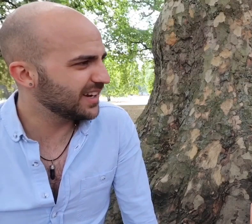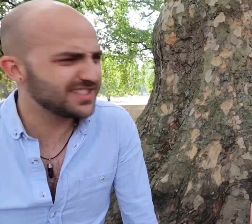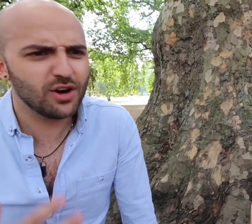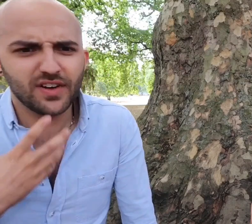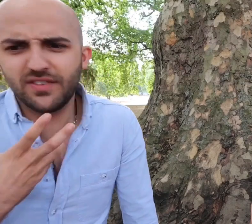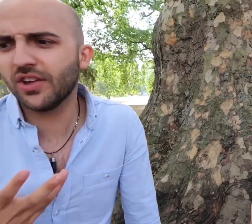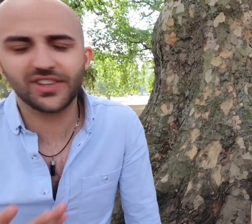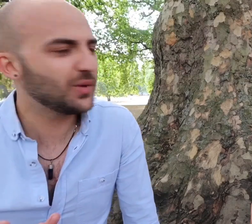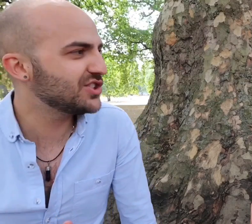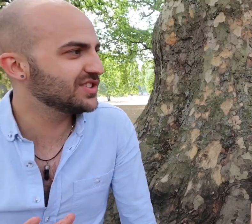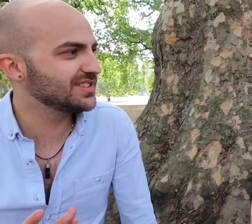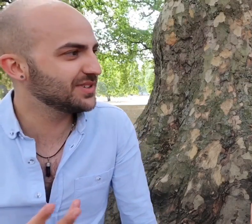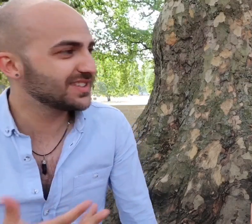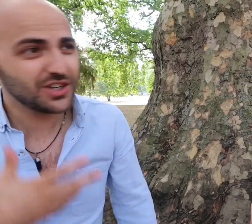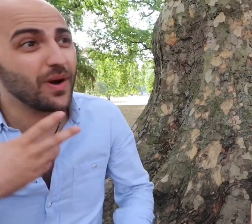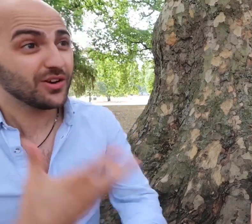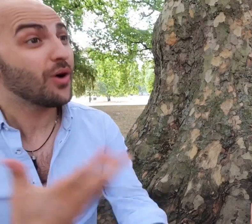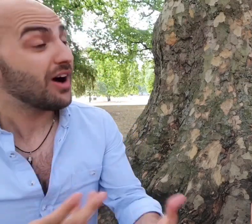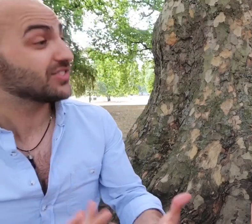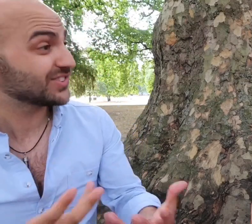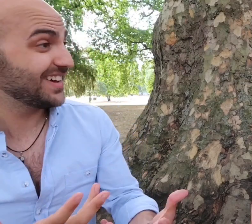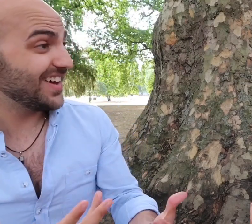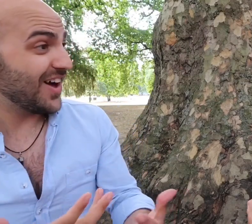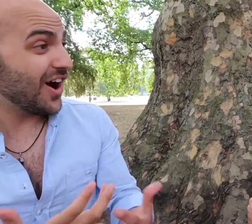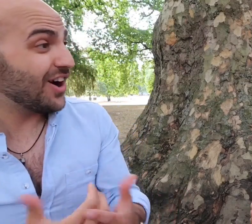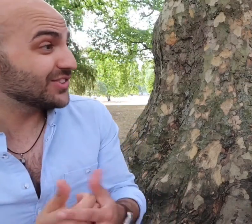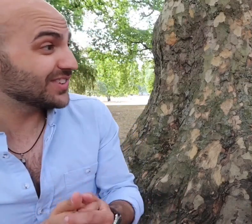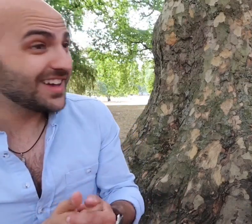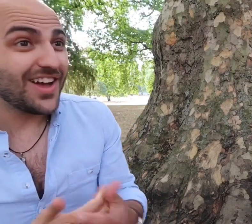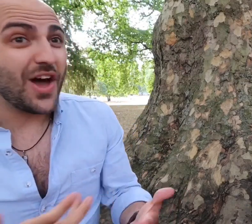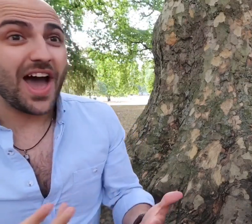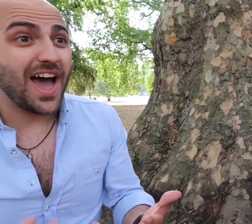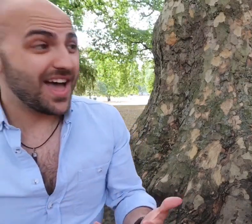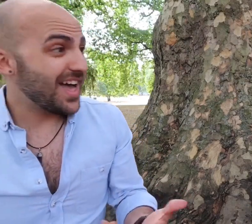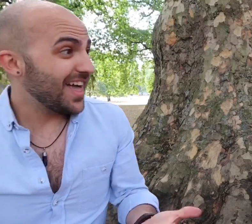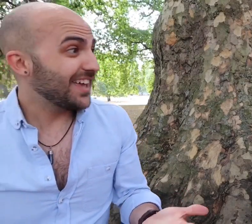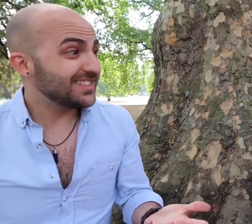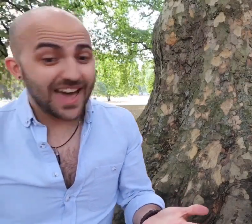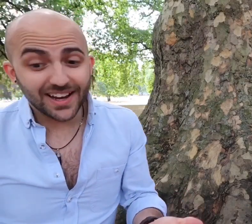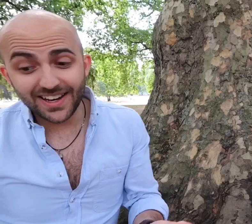and they're terrified of asking questions.. like no no ask. Well how else are you going to know? Exactly